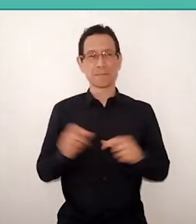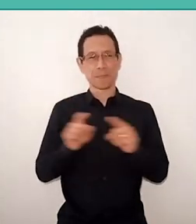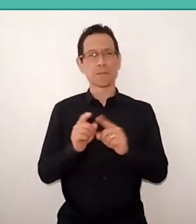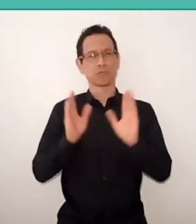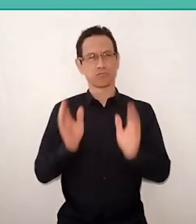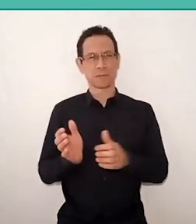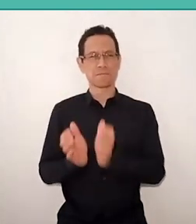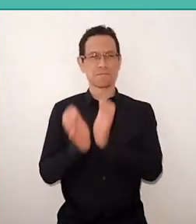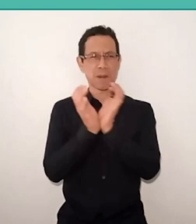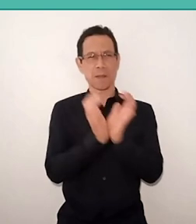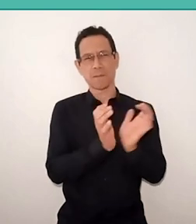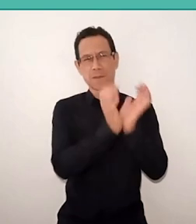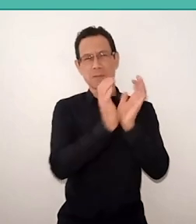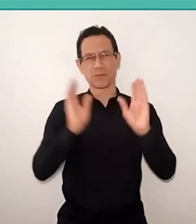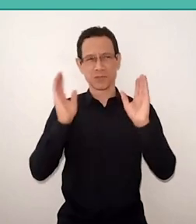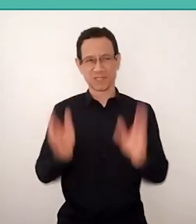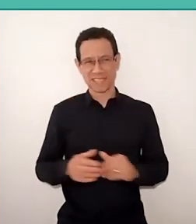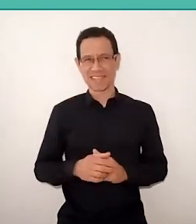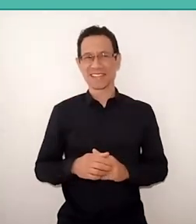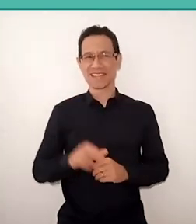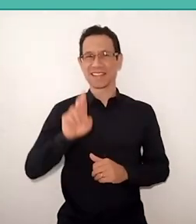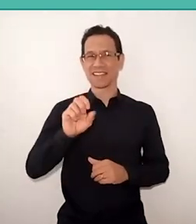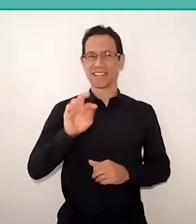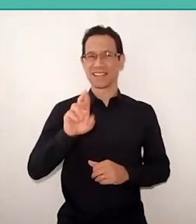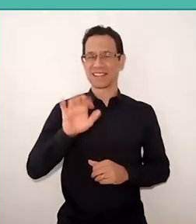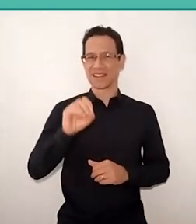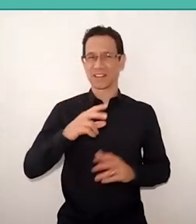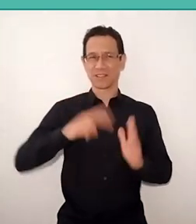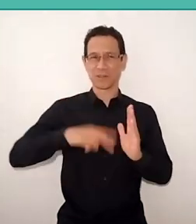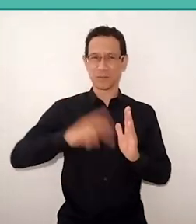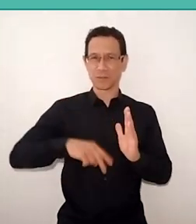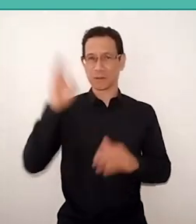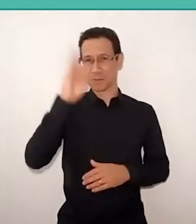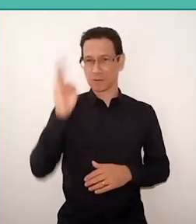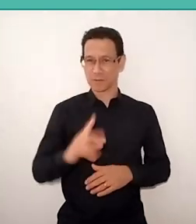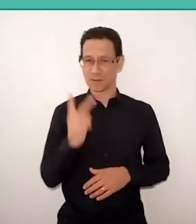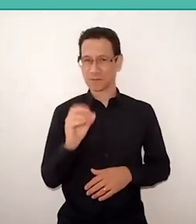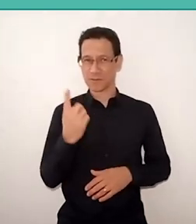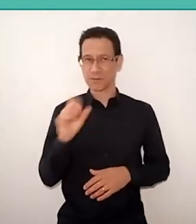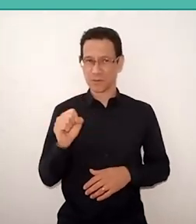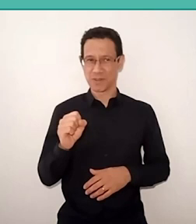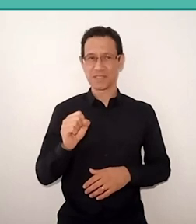“Retratos da Leitura” in Brazil, 2018; “Estado de São Paulo para as Artes”, in 2019;